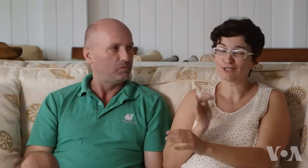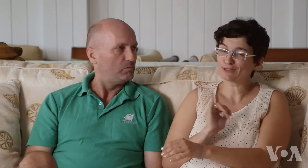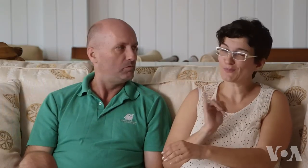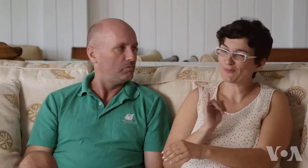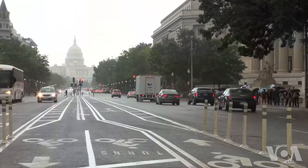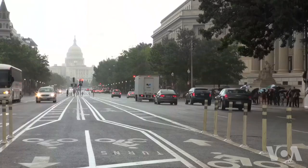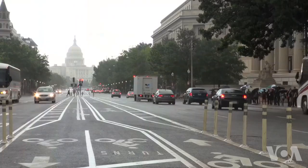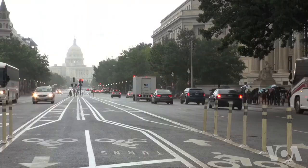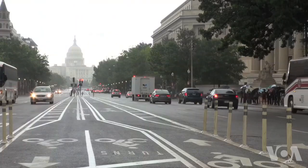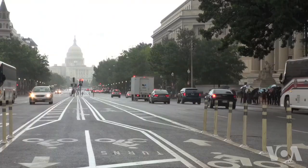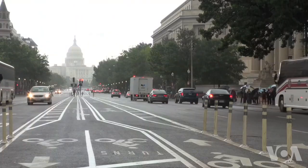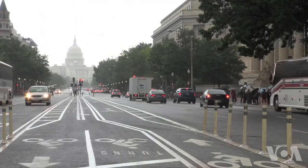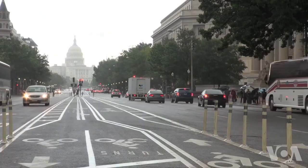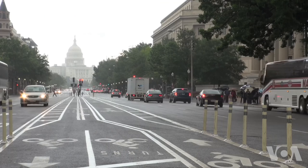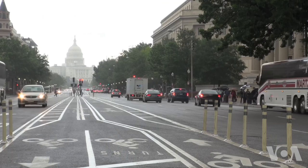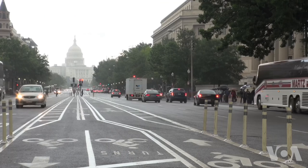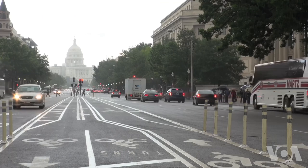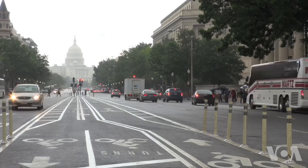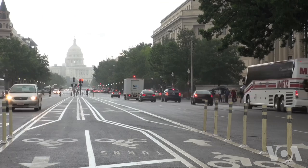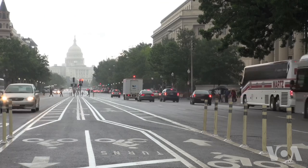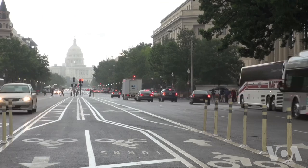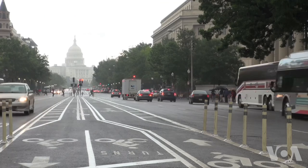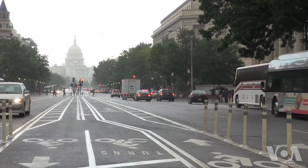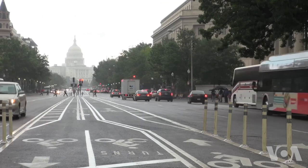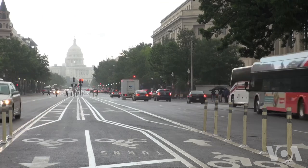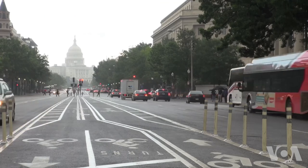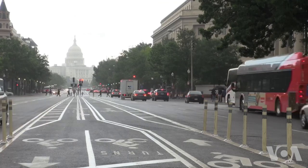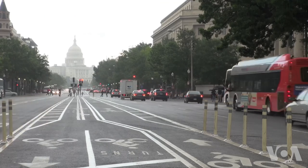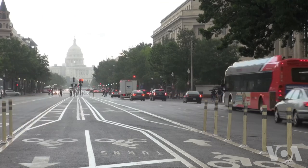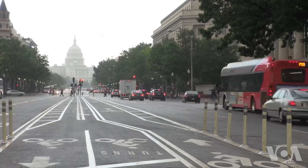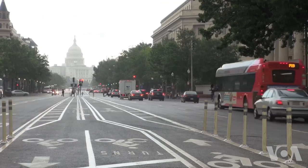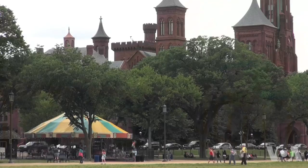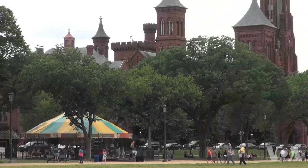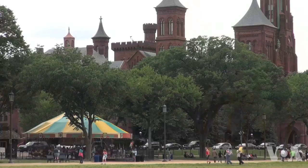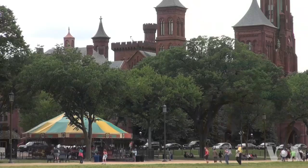The city is good as well. You can take the kids to museums, to learn and understand about history.